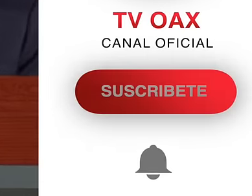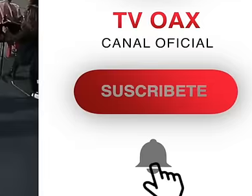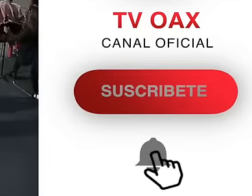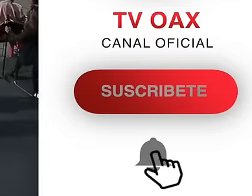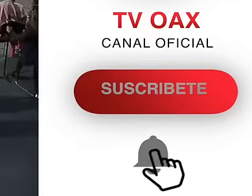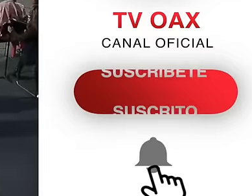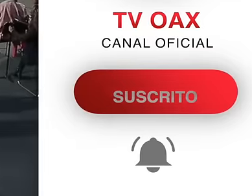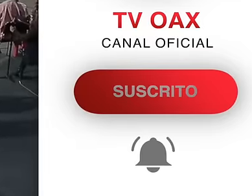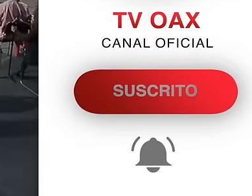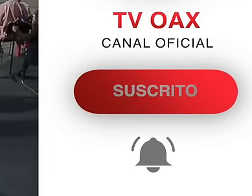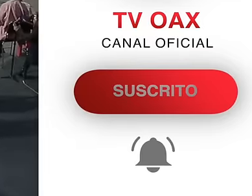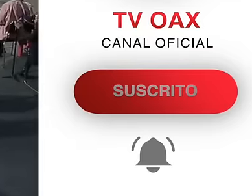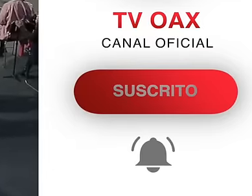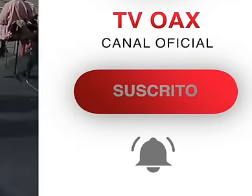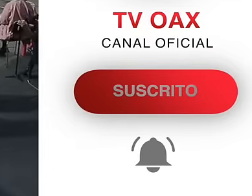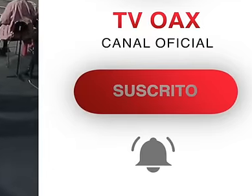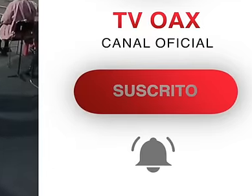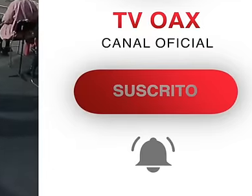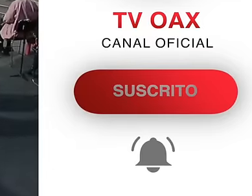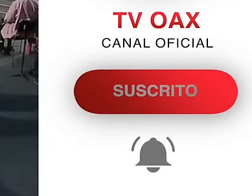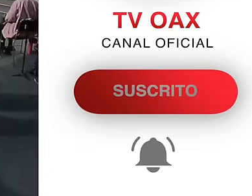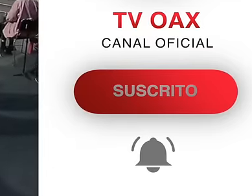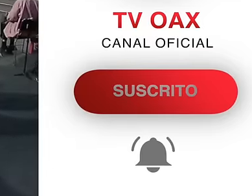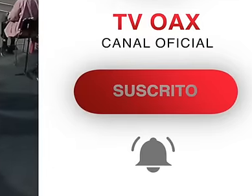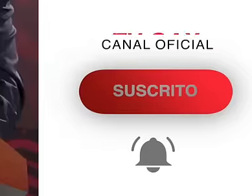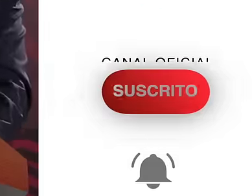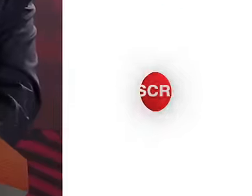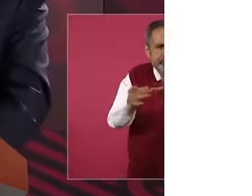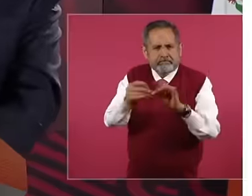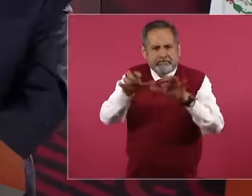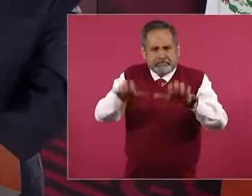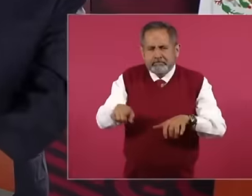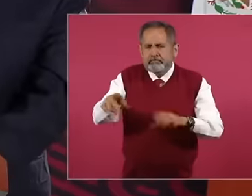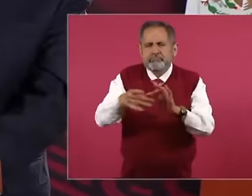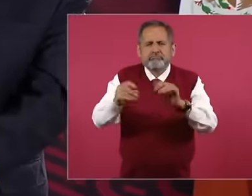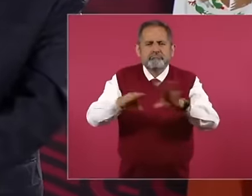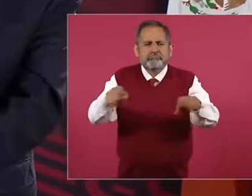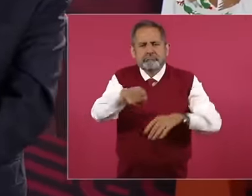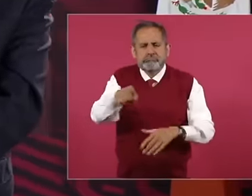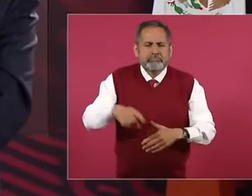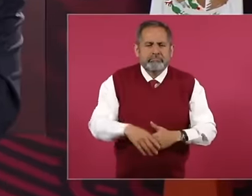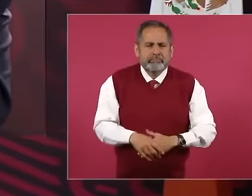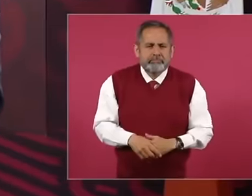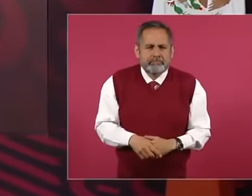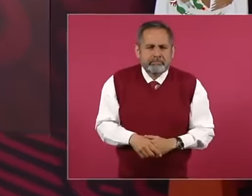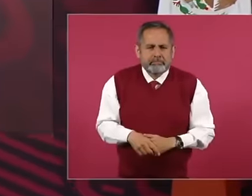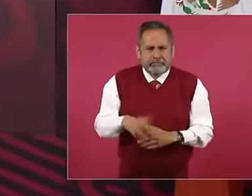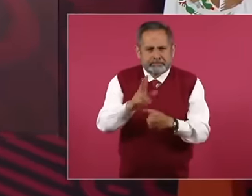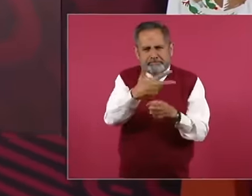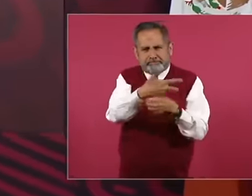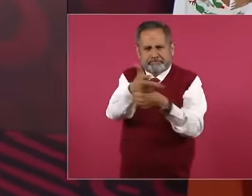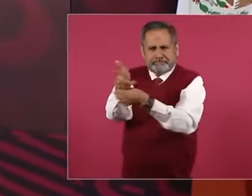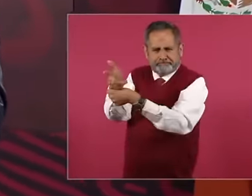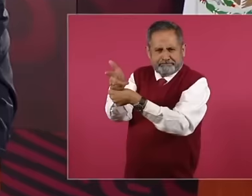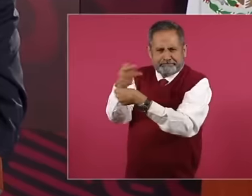at the actions that the opponents are taking because they want to return to take the reins of the